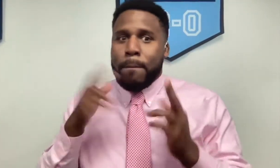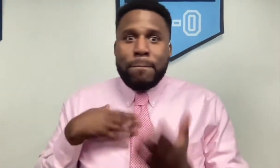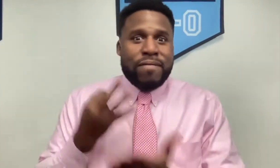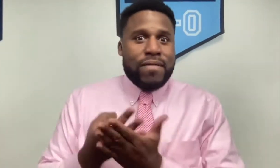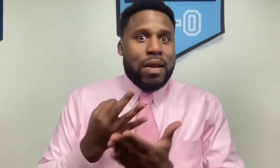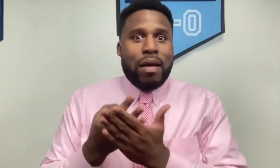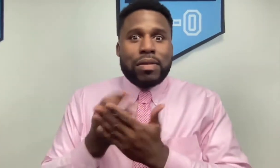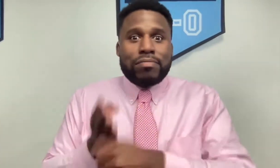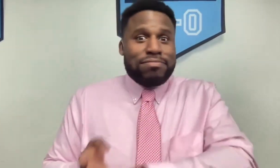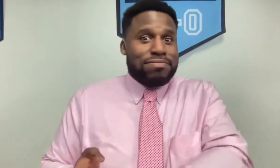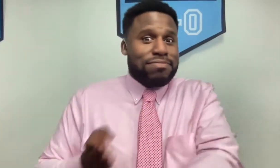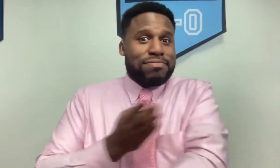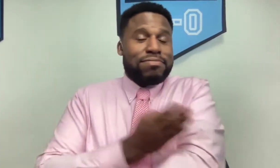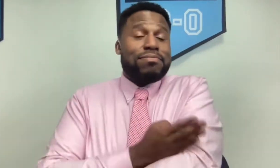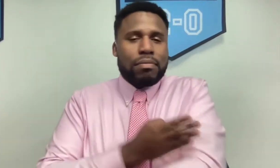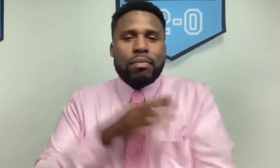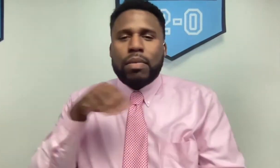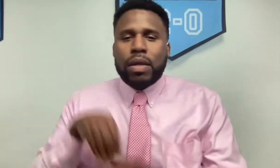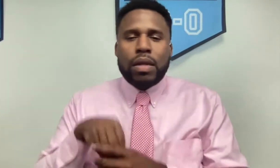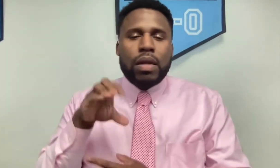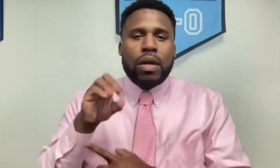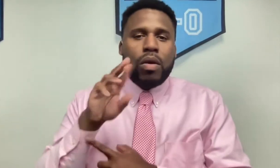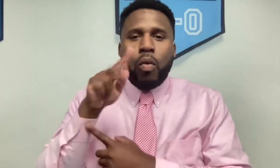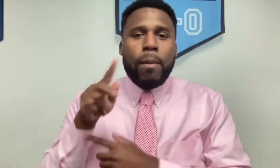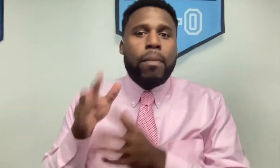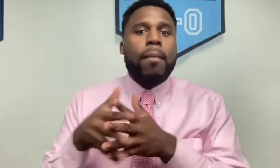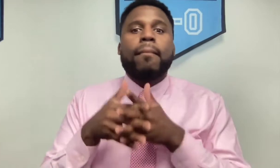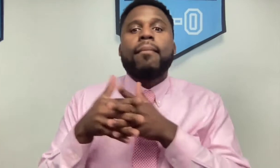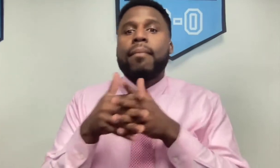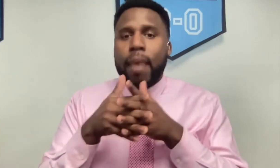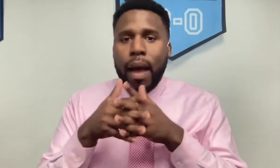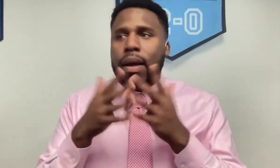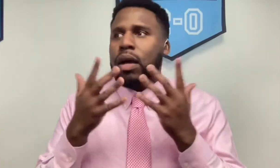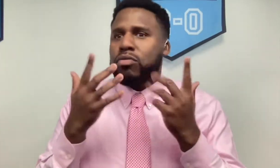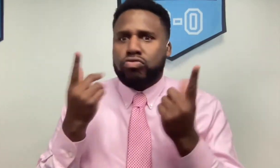hoping that one day my finances would improve.